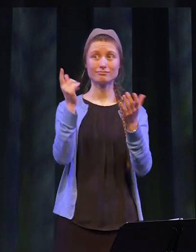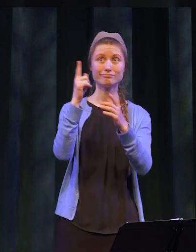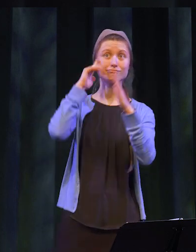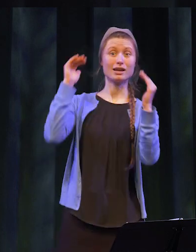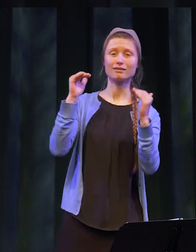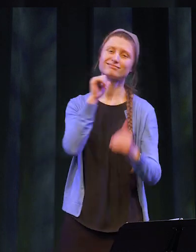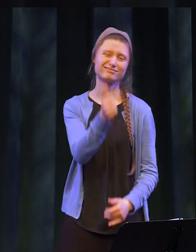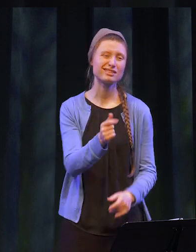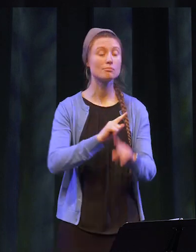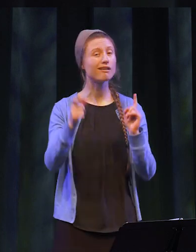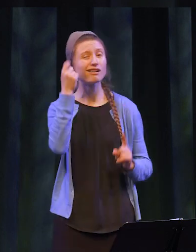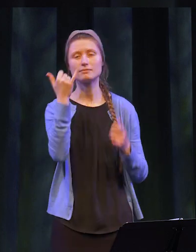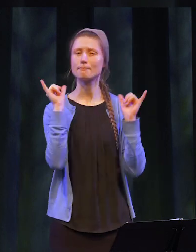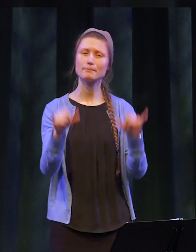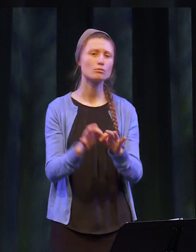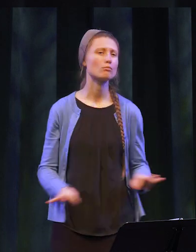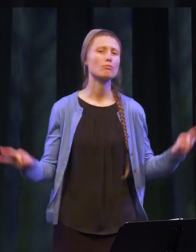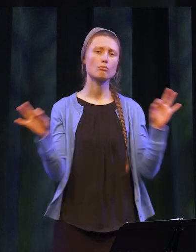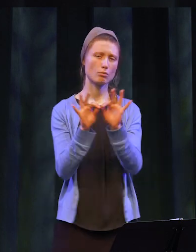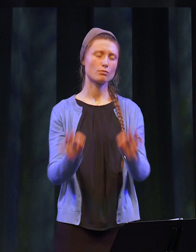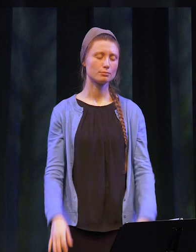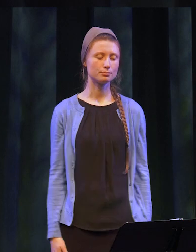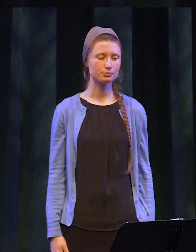but that should not diminish its meaning or its importance.